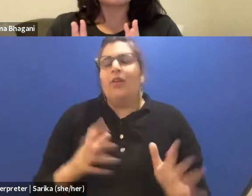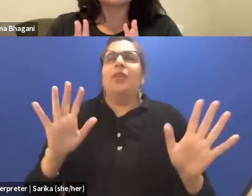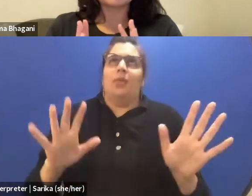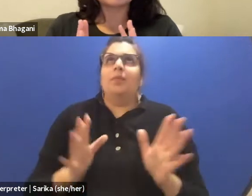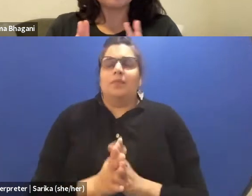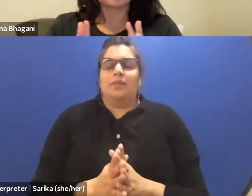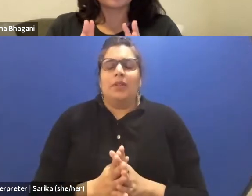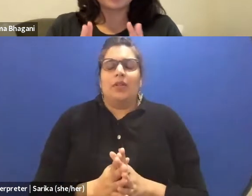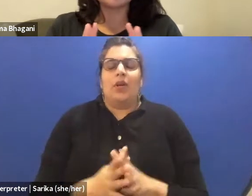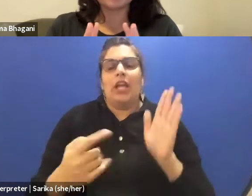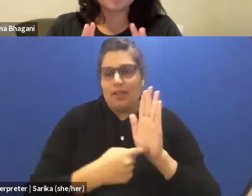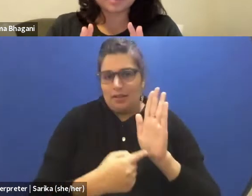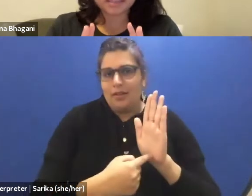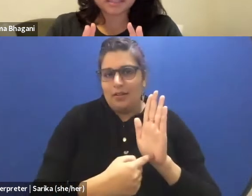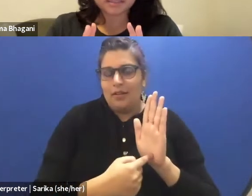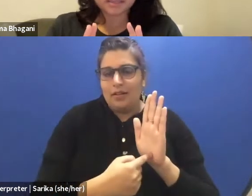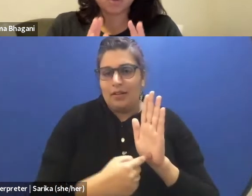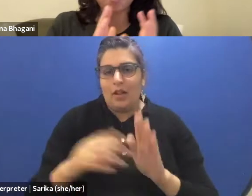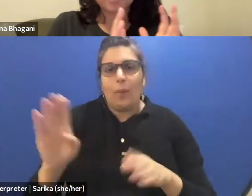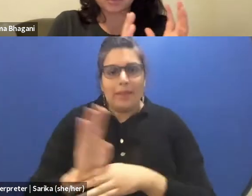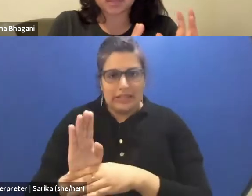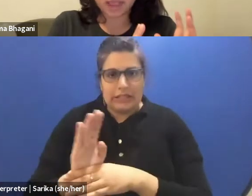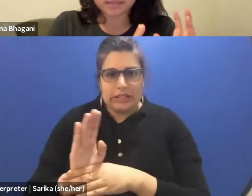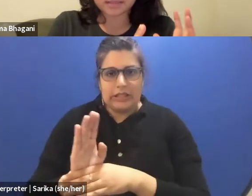Let me use the example of the analogy of business in comparison to the arts.